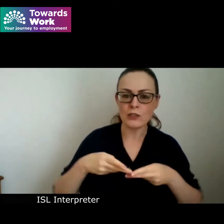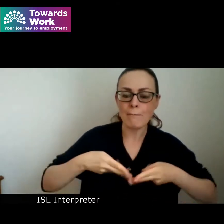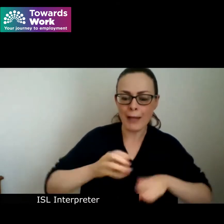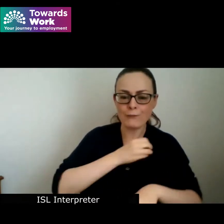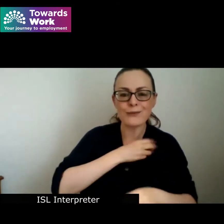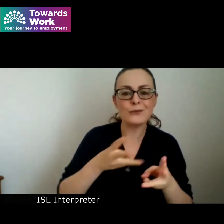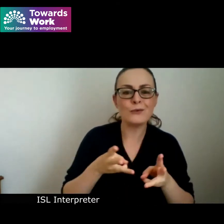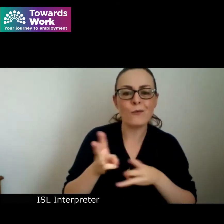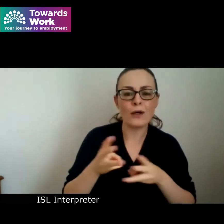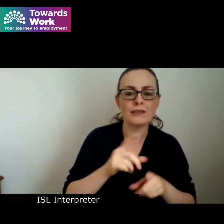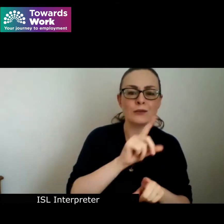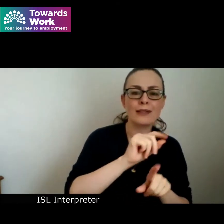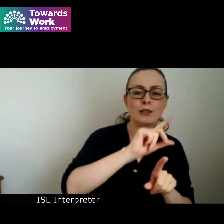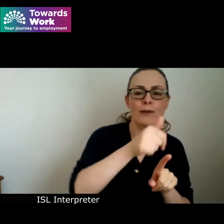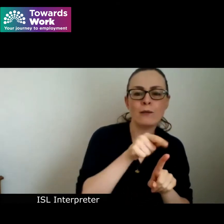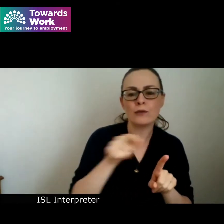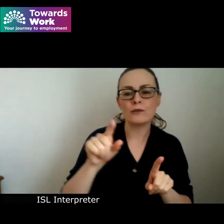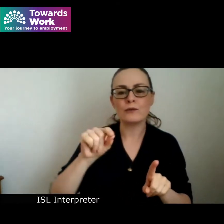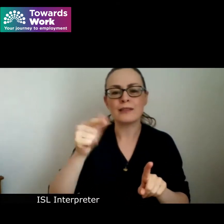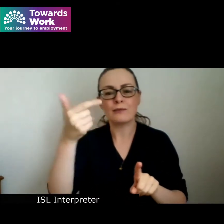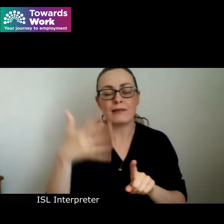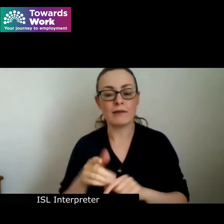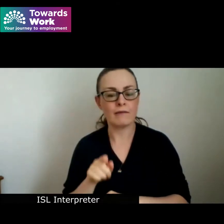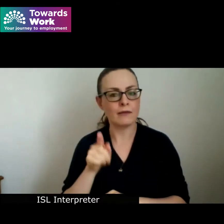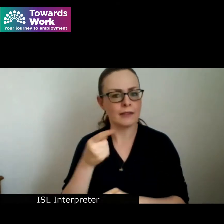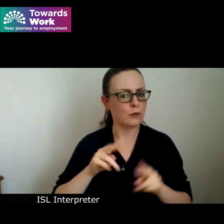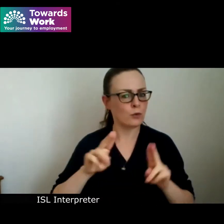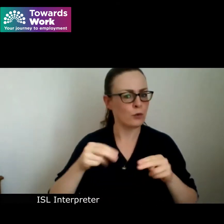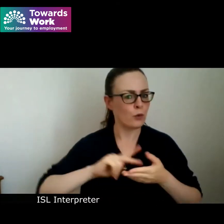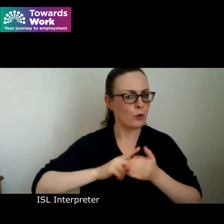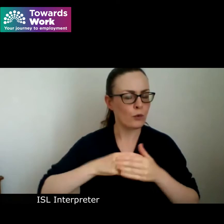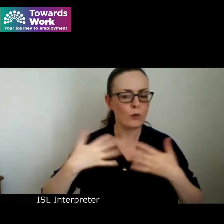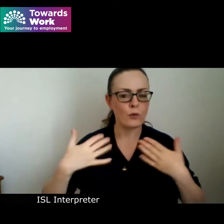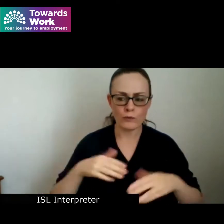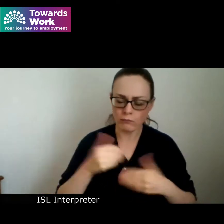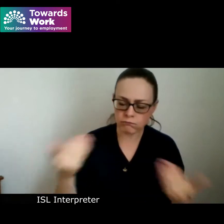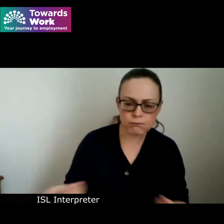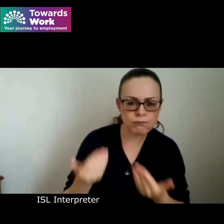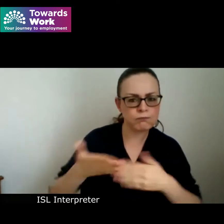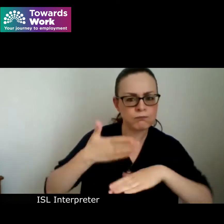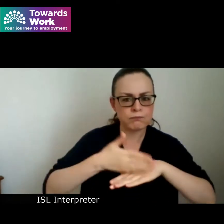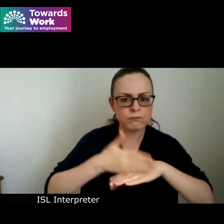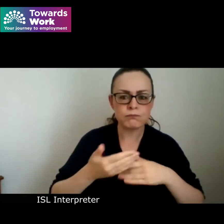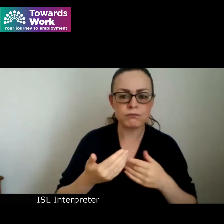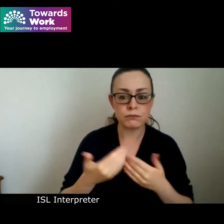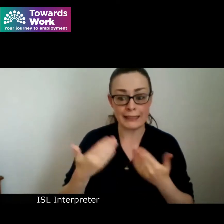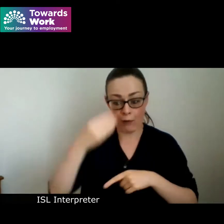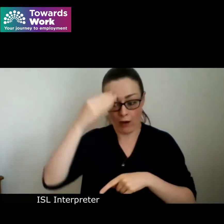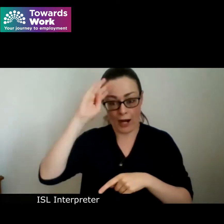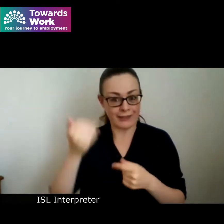an ambitious new strategy designed to drive employment as Ireland recovers from covid 19.